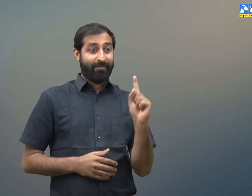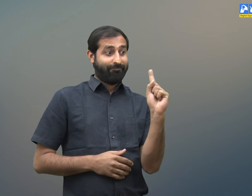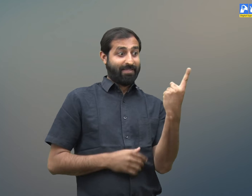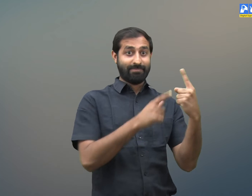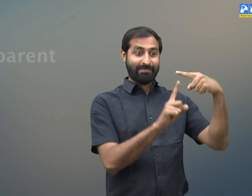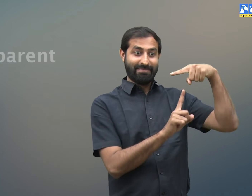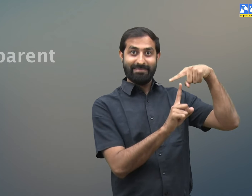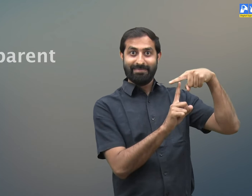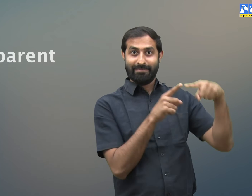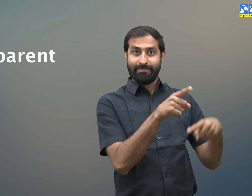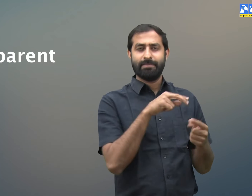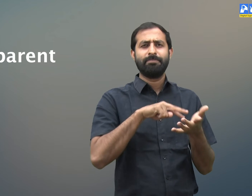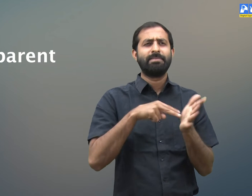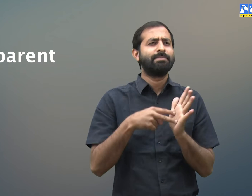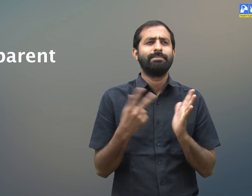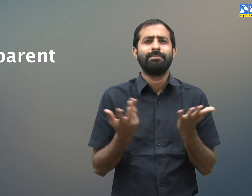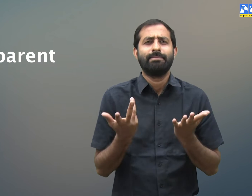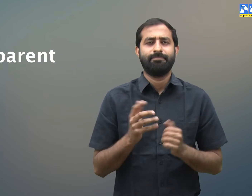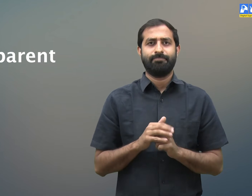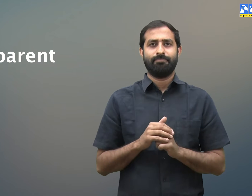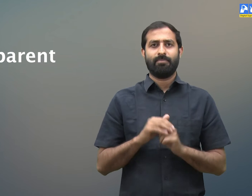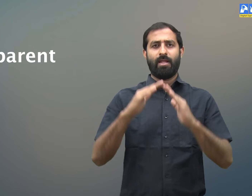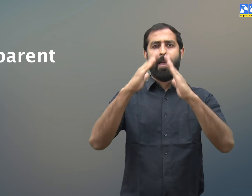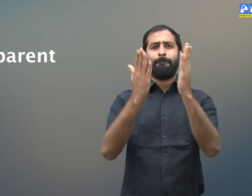1. What are transparent materials?